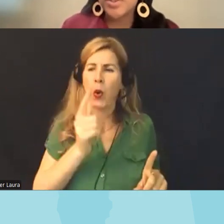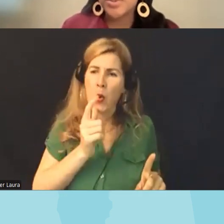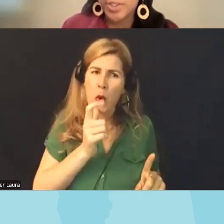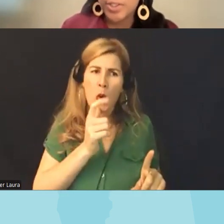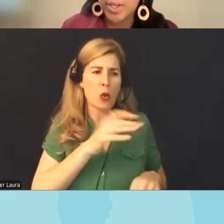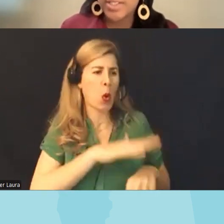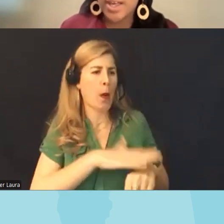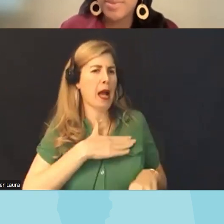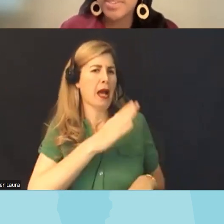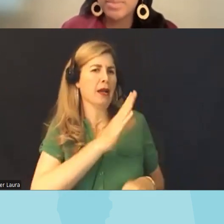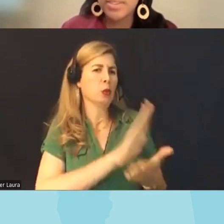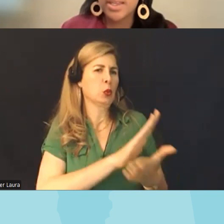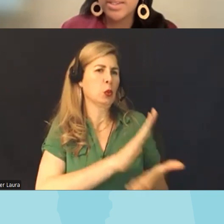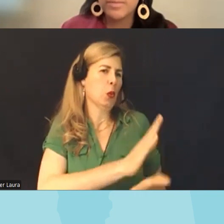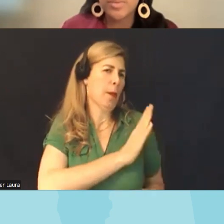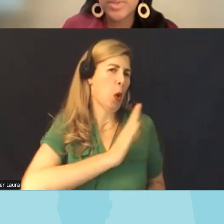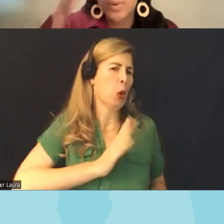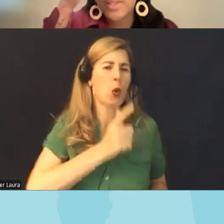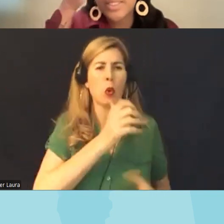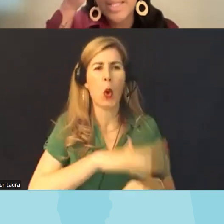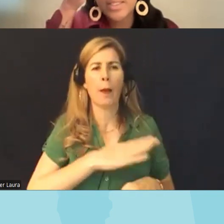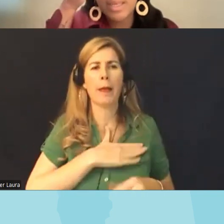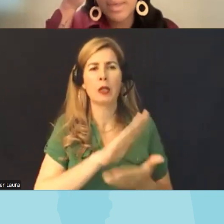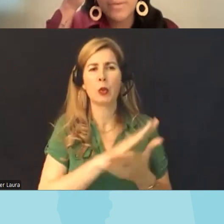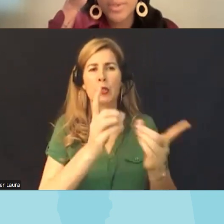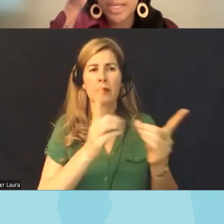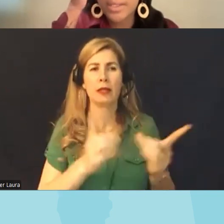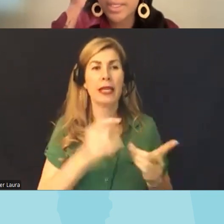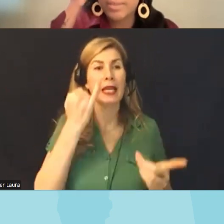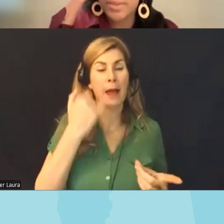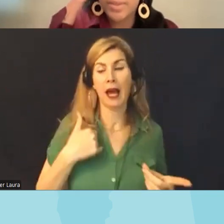school district Um this can be done if you're in wisan wiconsin by my V Wisconsin I can put that in